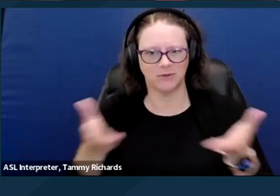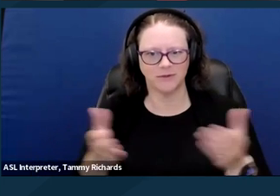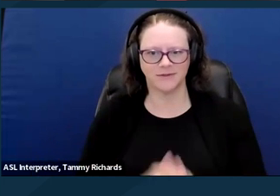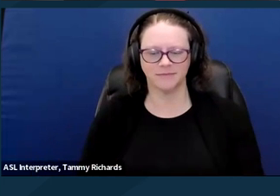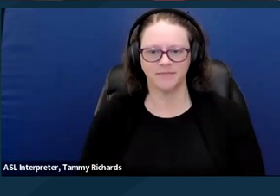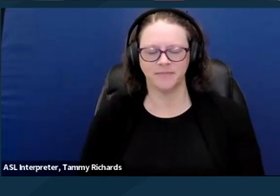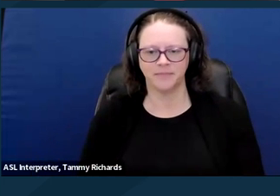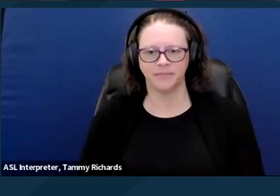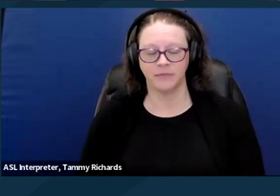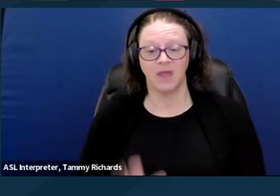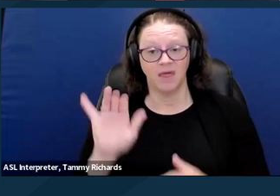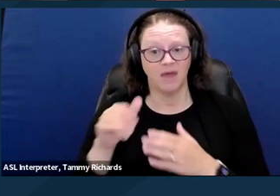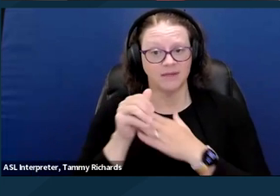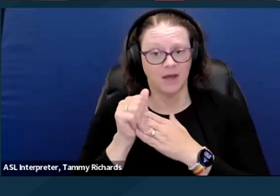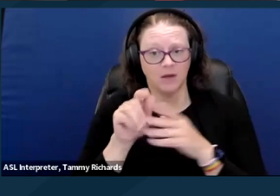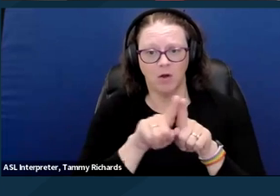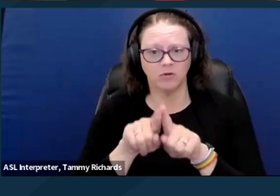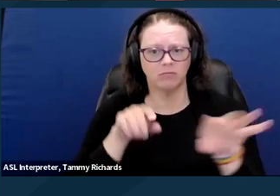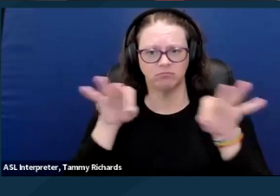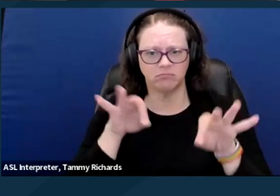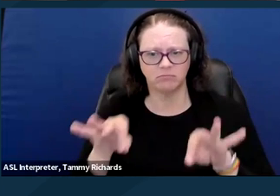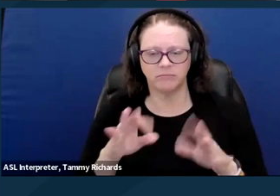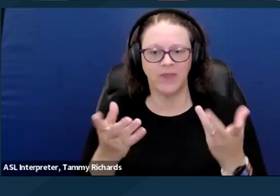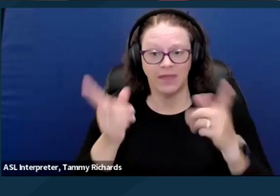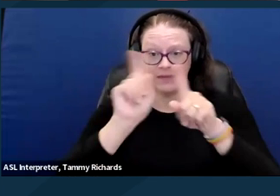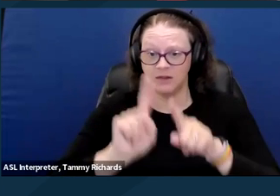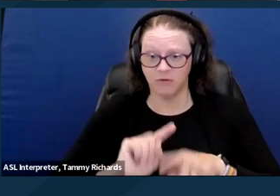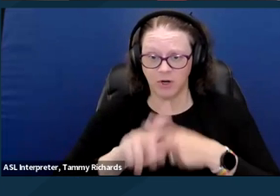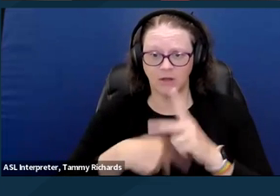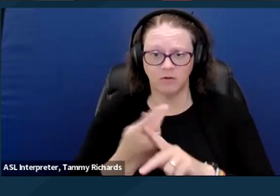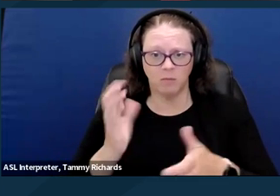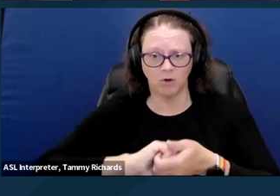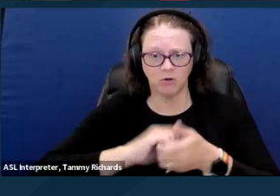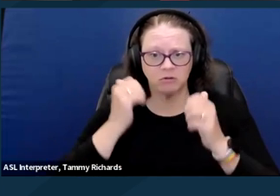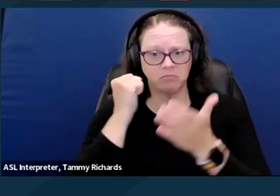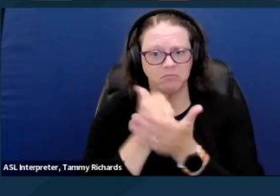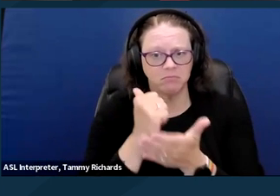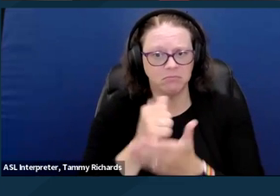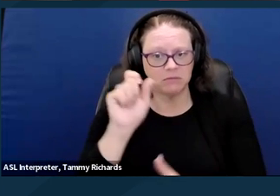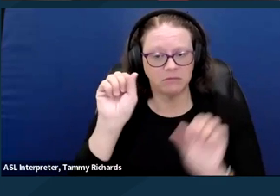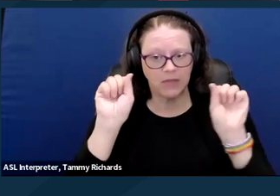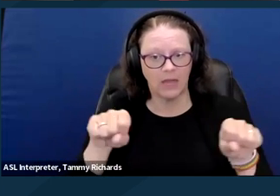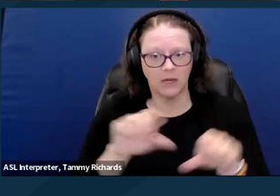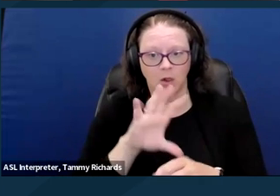The guide also covers how different types of partners can help, including faith-based partners,